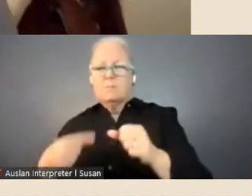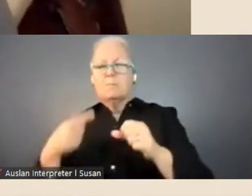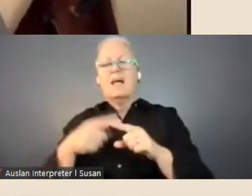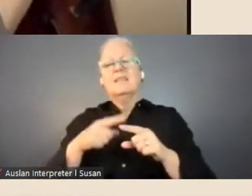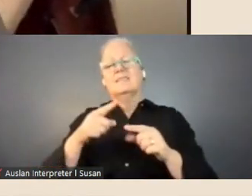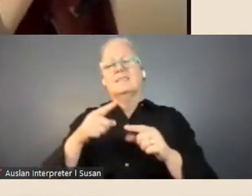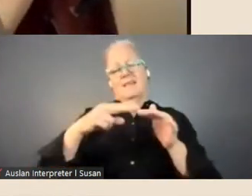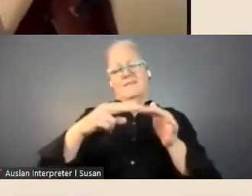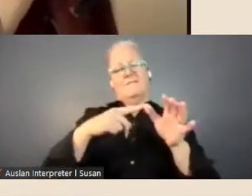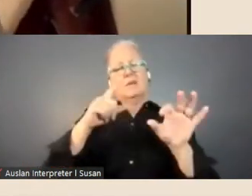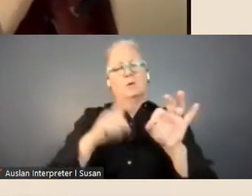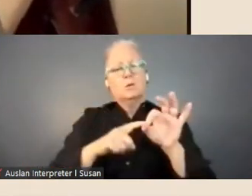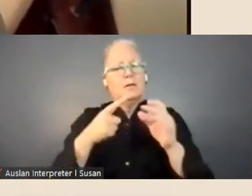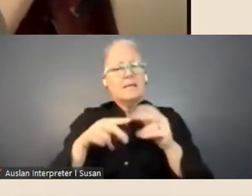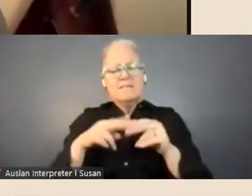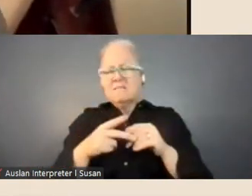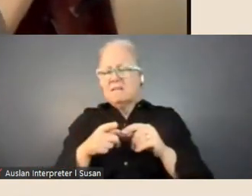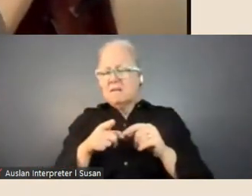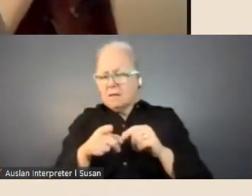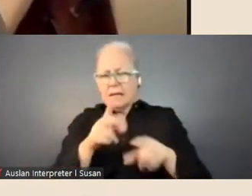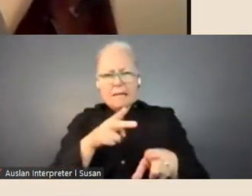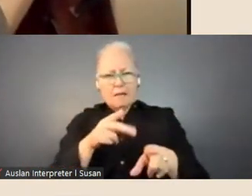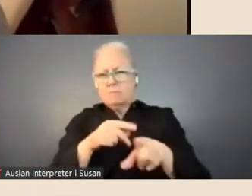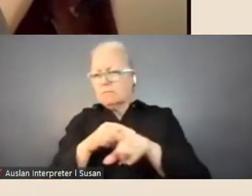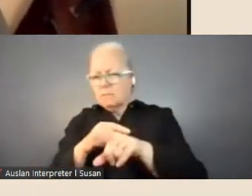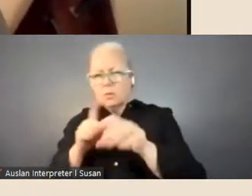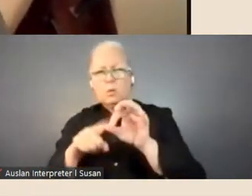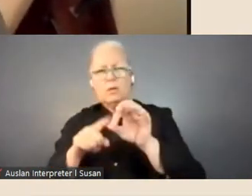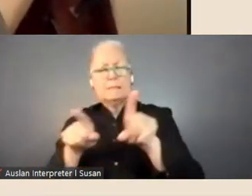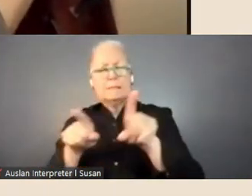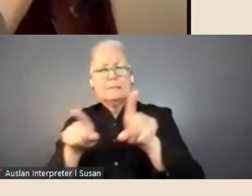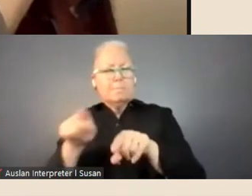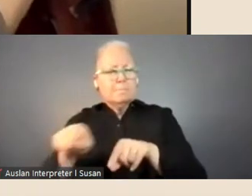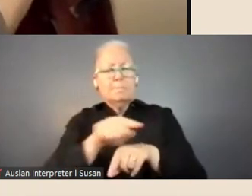questions that are coming up again and again that we can help with, extra information on.